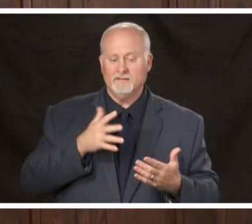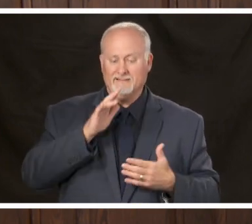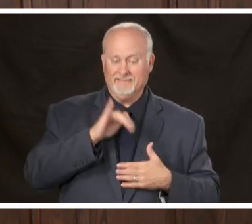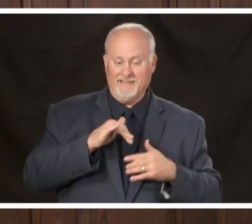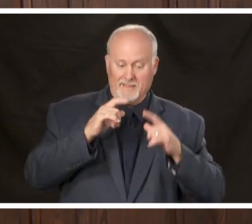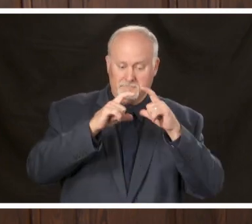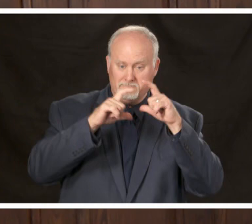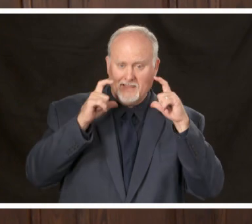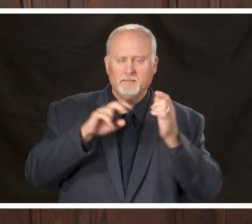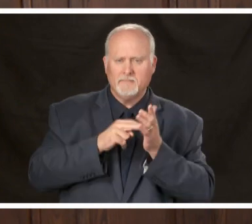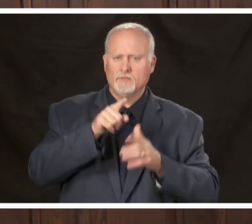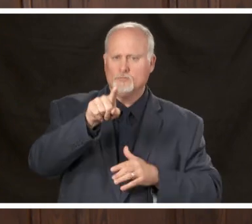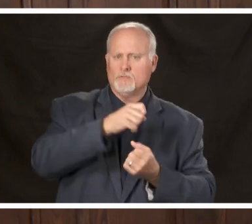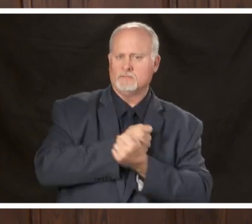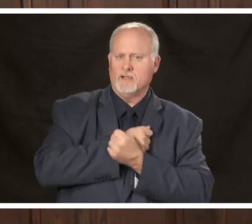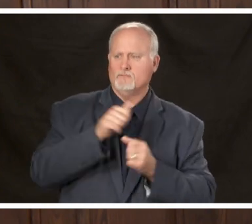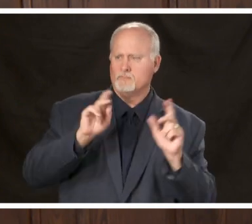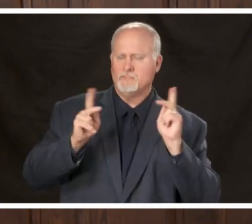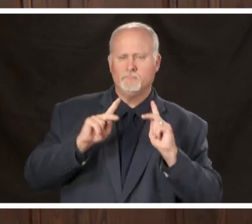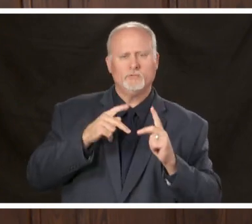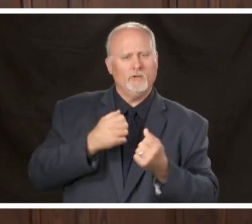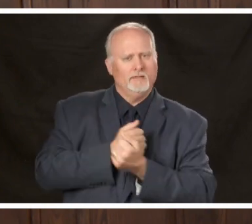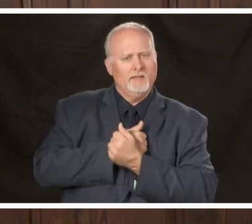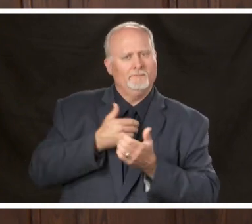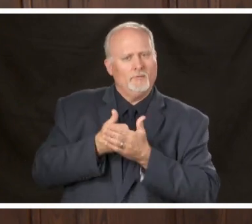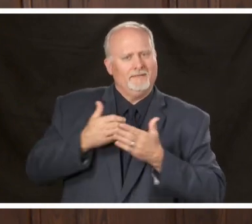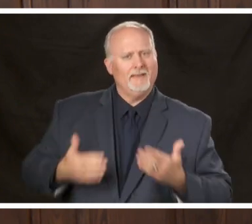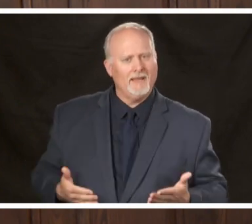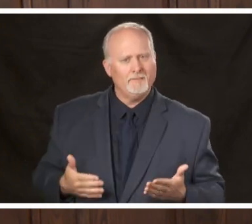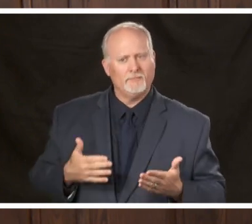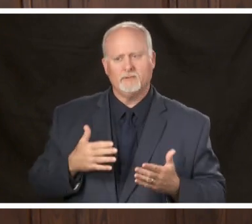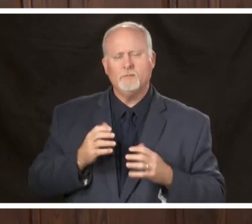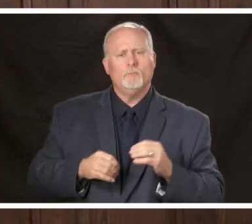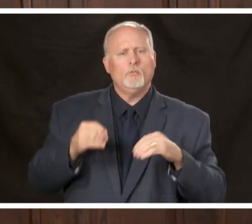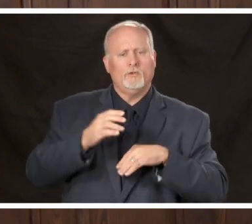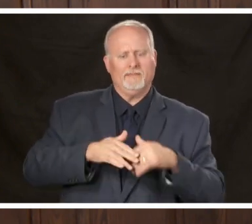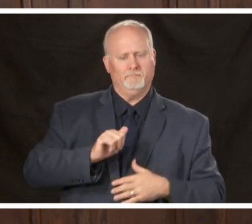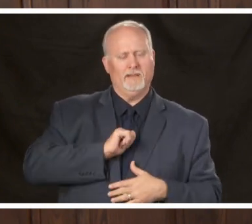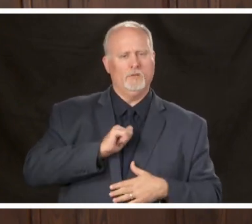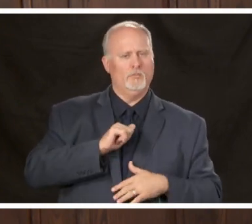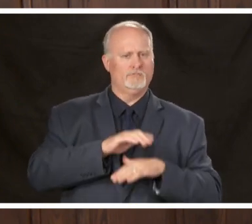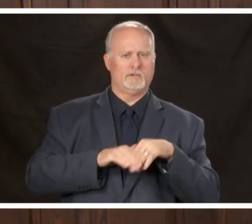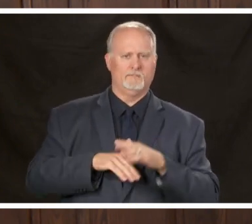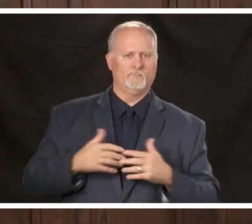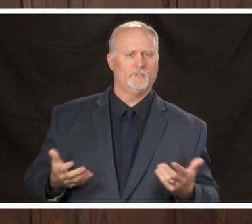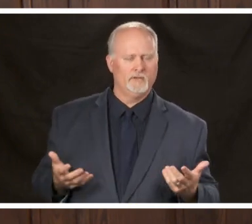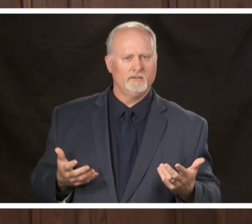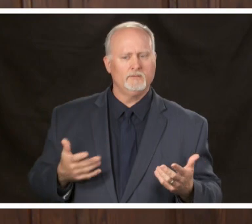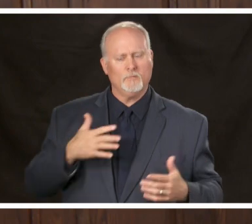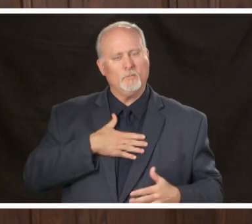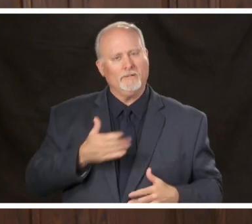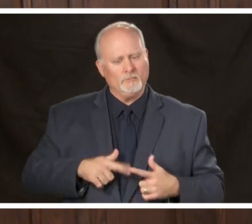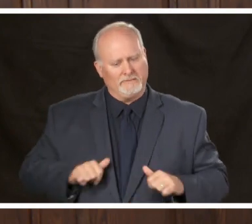you that's you showing your neighbor that you care about them more than your own comfort and that you're willing to make that sacrifice to keep them healthy